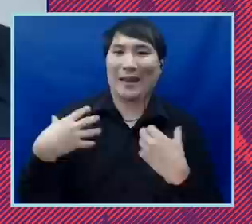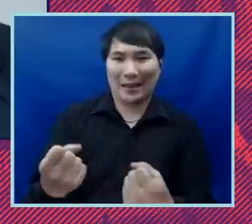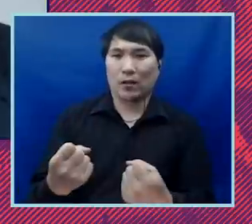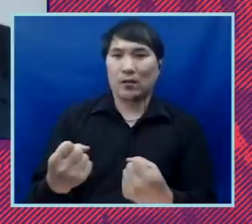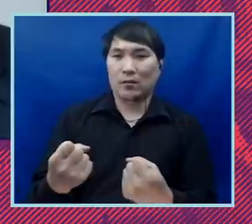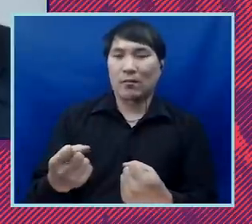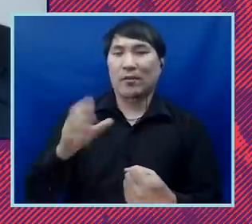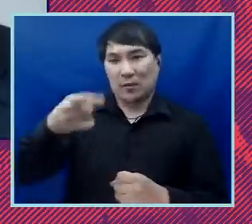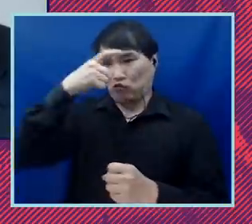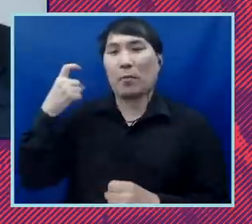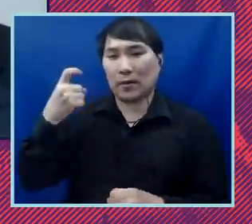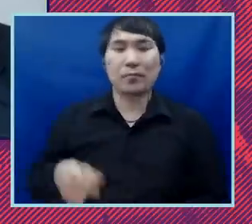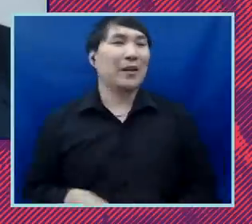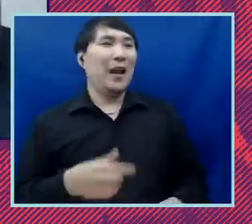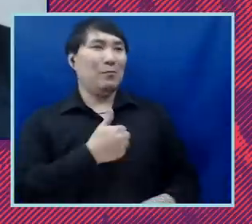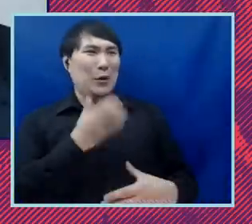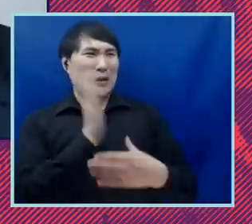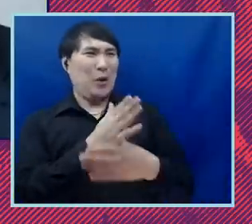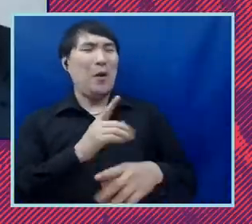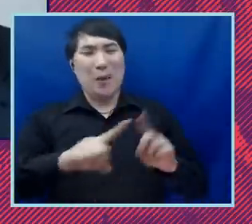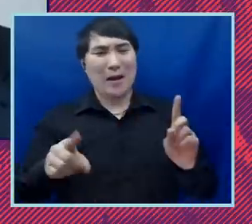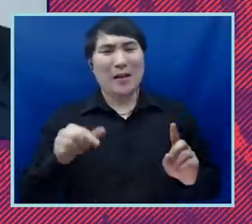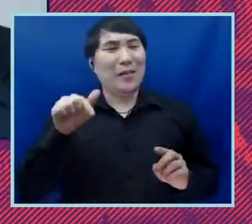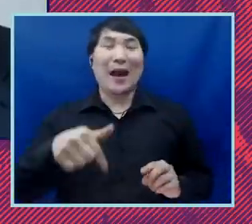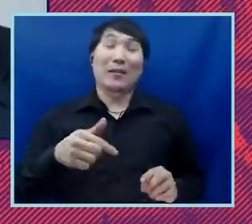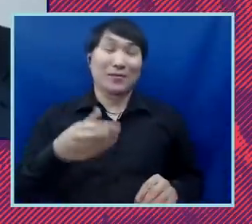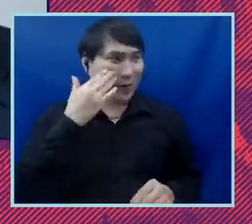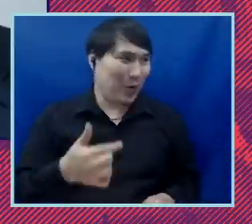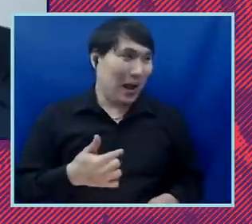where we're likely -- sorry to interrupt you, but, you know, I'm irrepressible about this issue. I